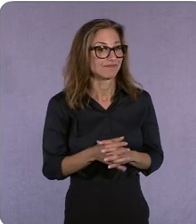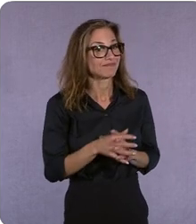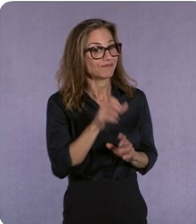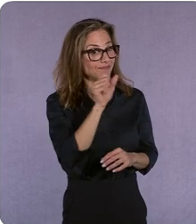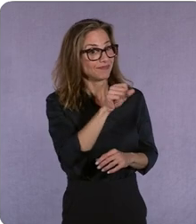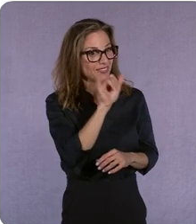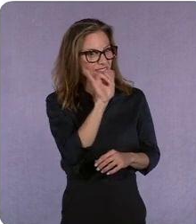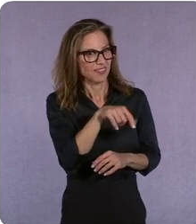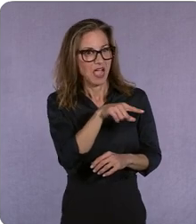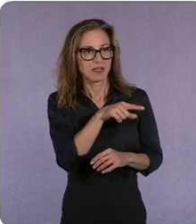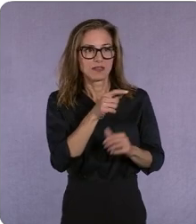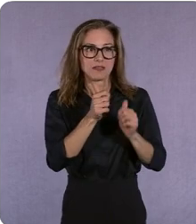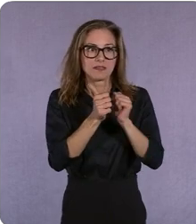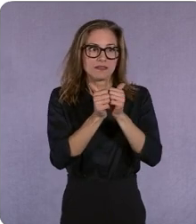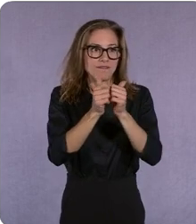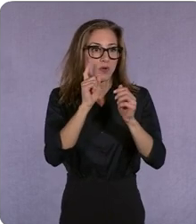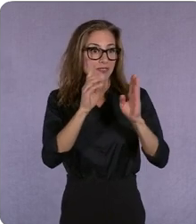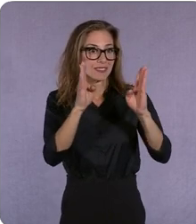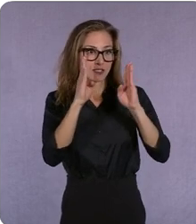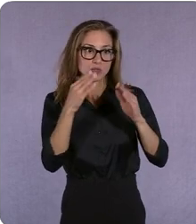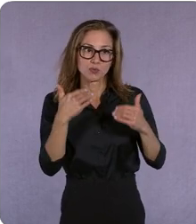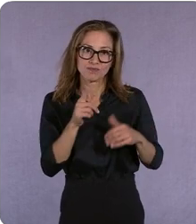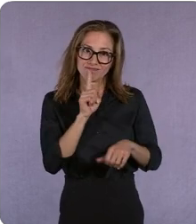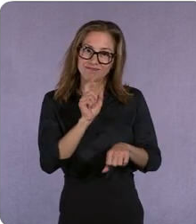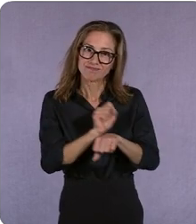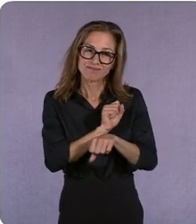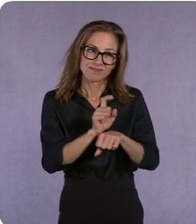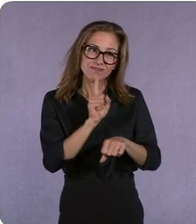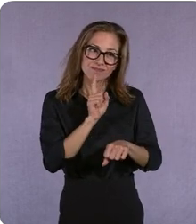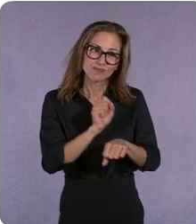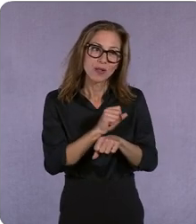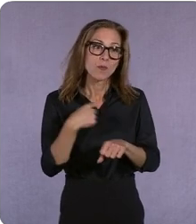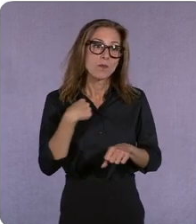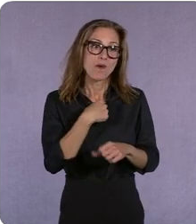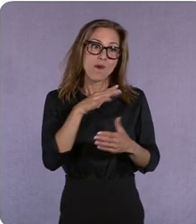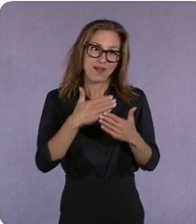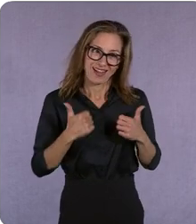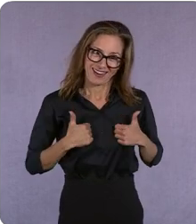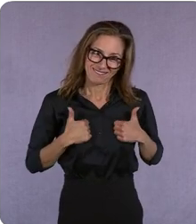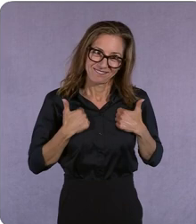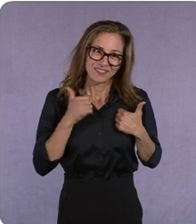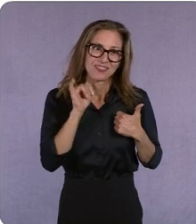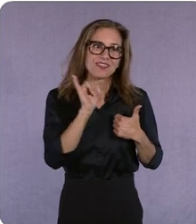i think we all, you know, we all live that and I think it's the bar is just getting higher and higher